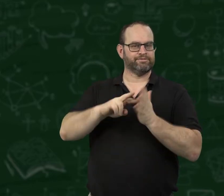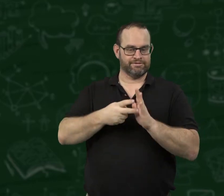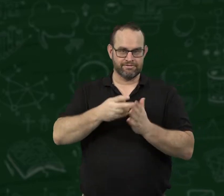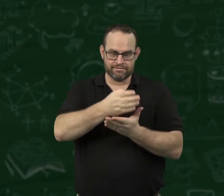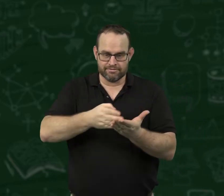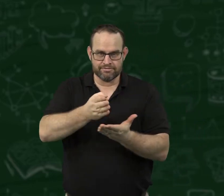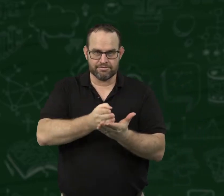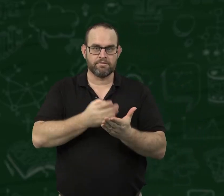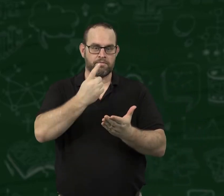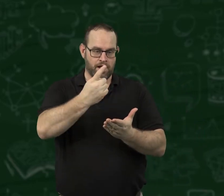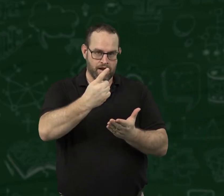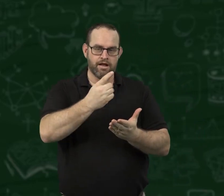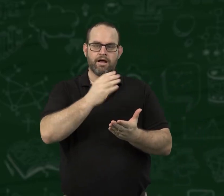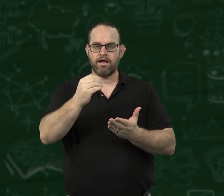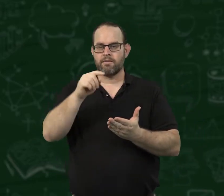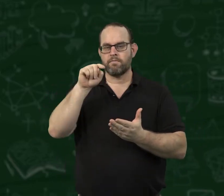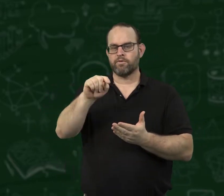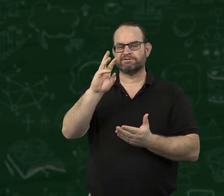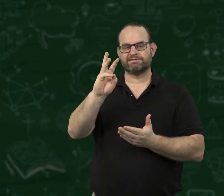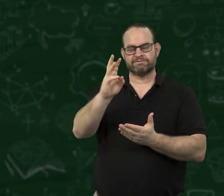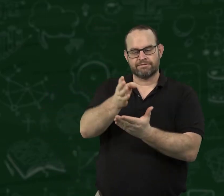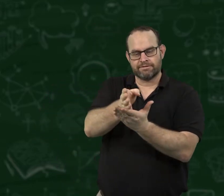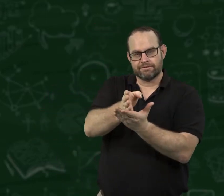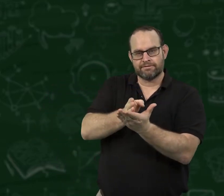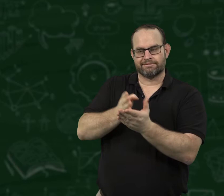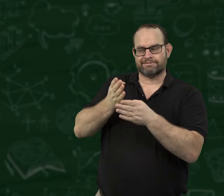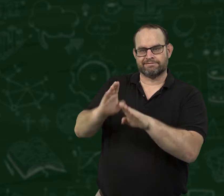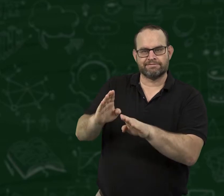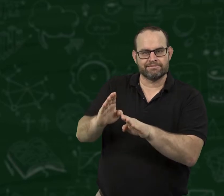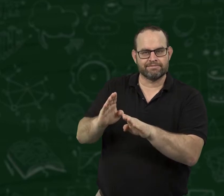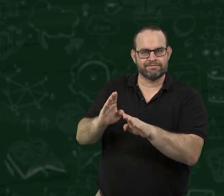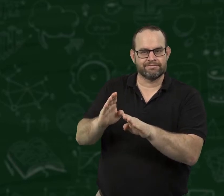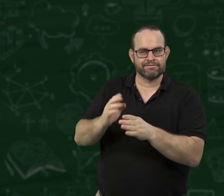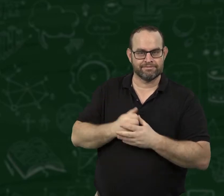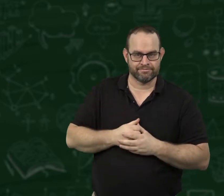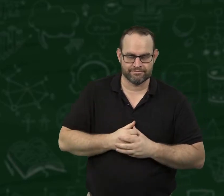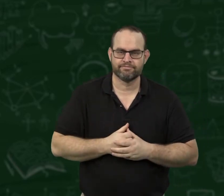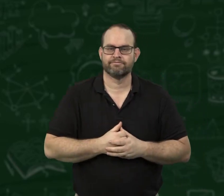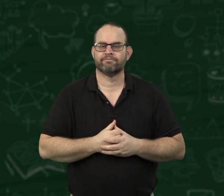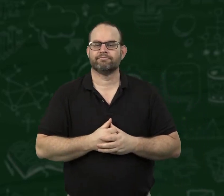That means that each person would receive 1.6 slices of pizza.